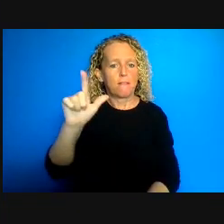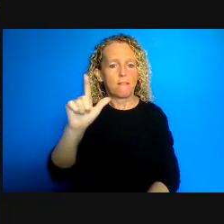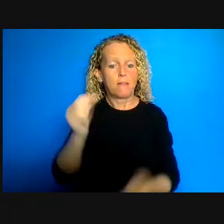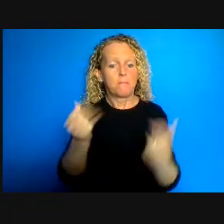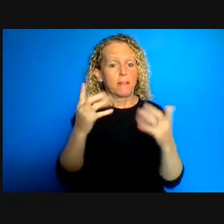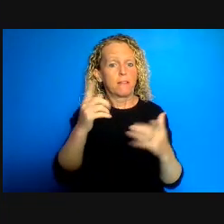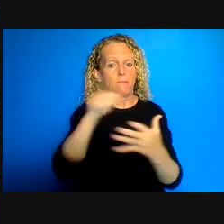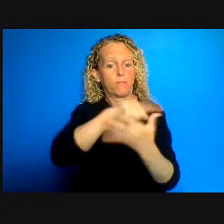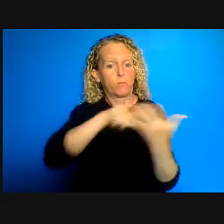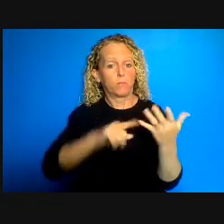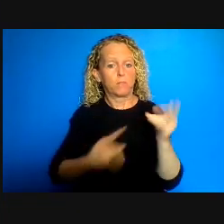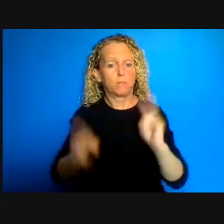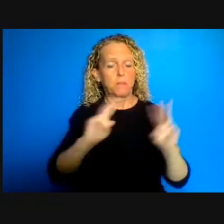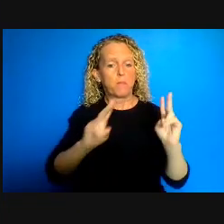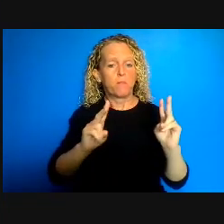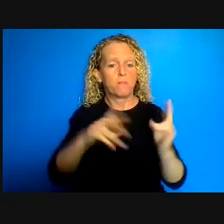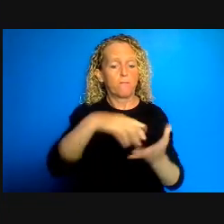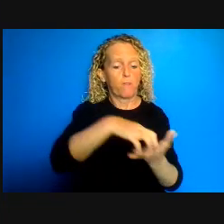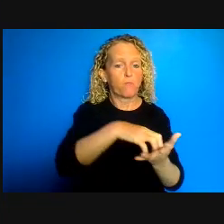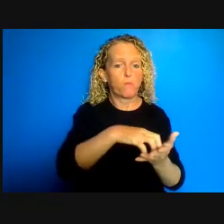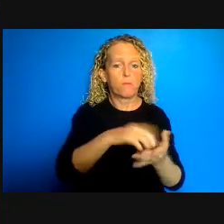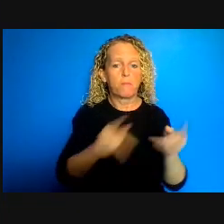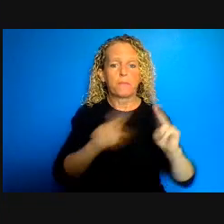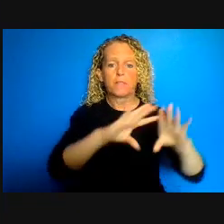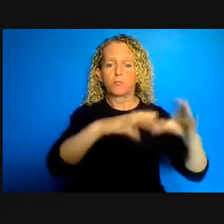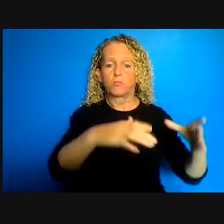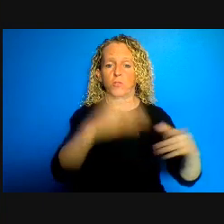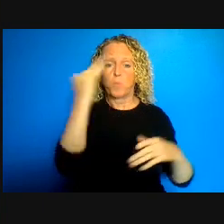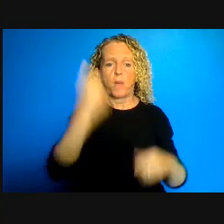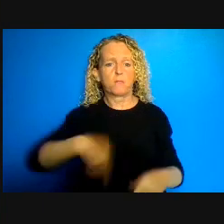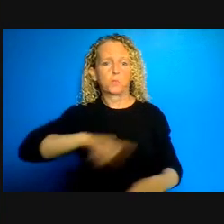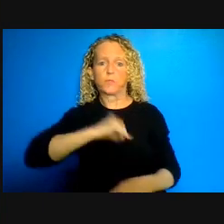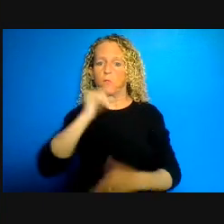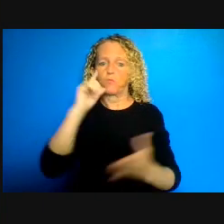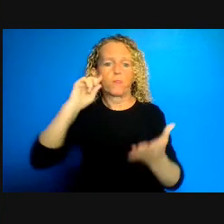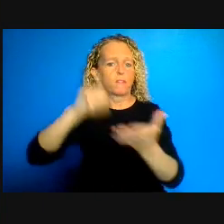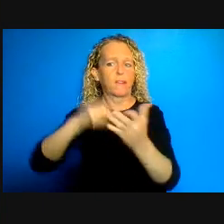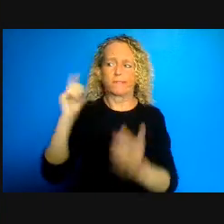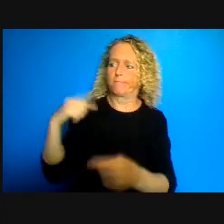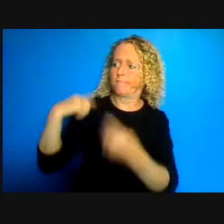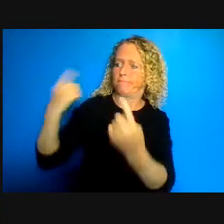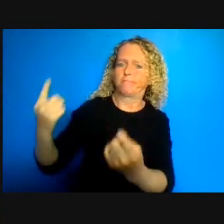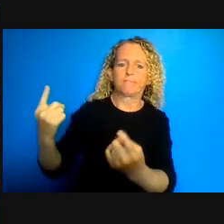rarely recognize what they do for us pre COVID during and will continue to do so